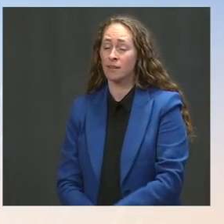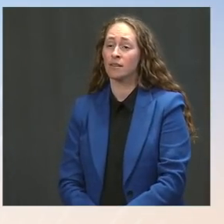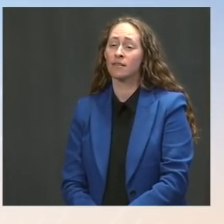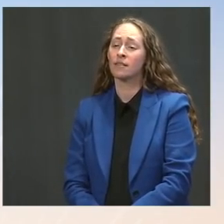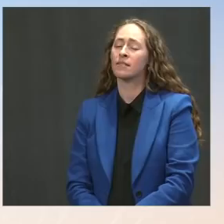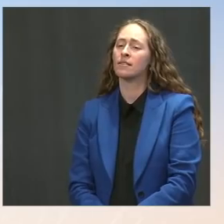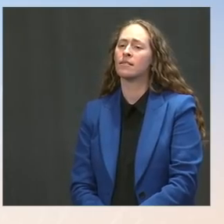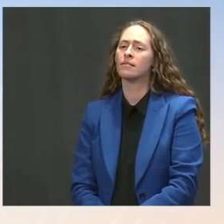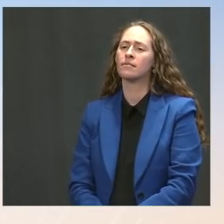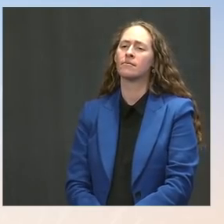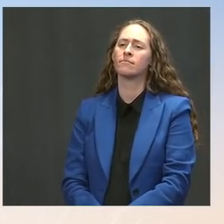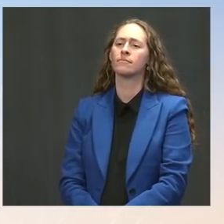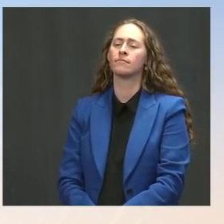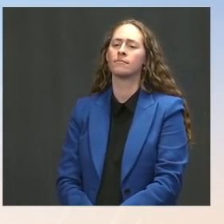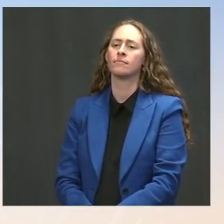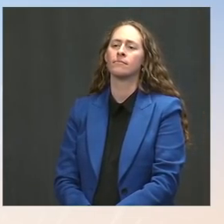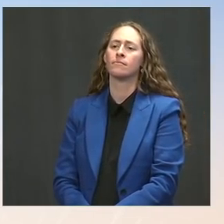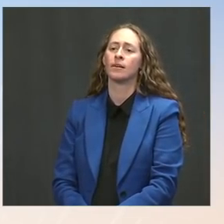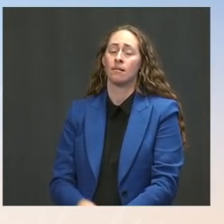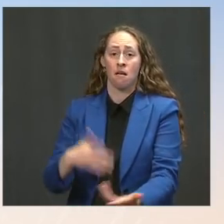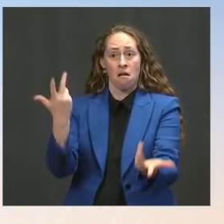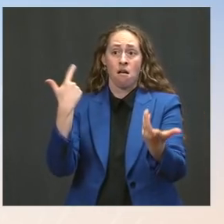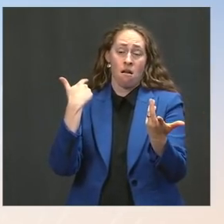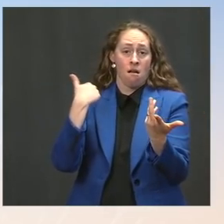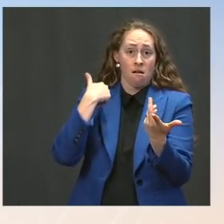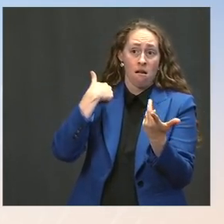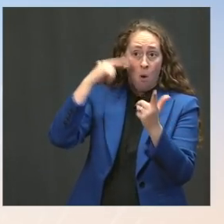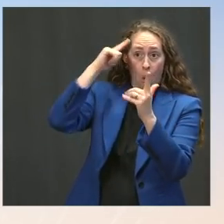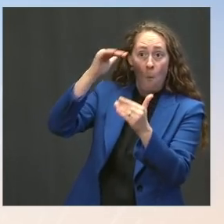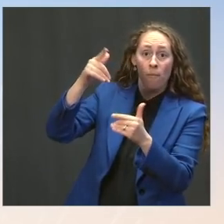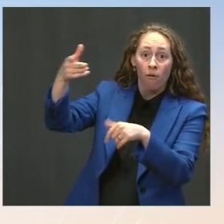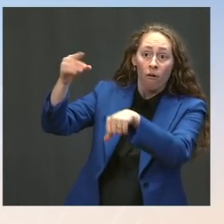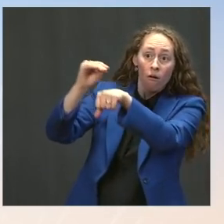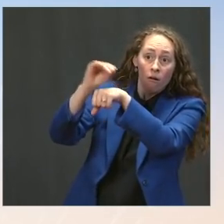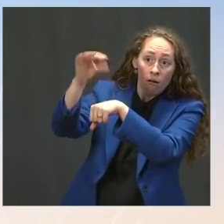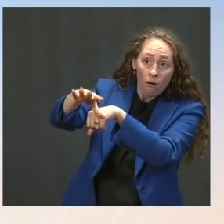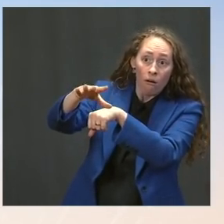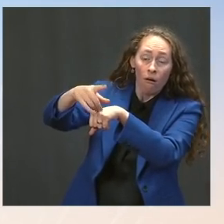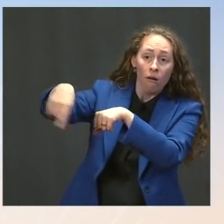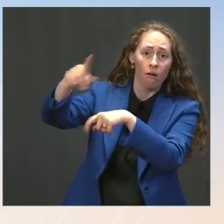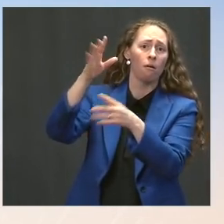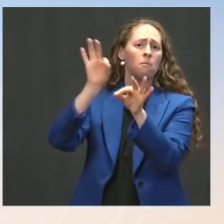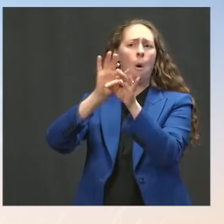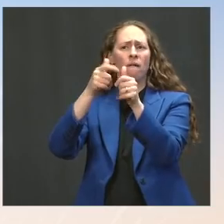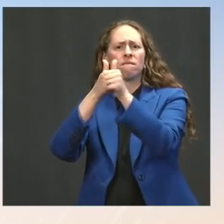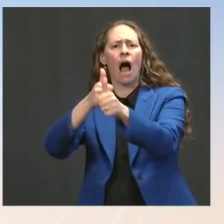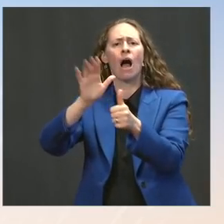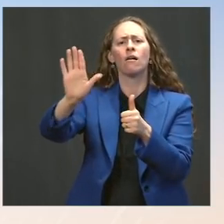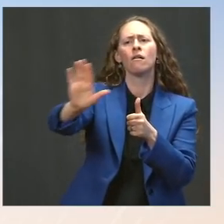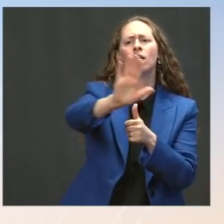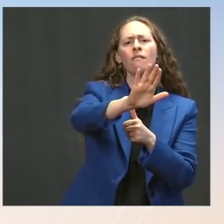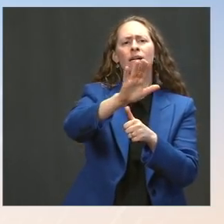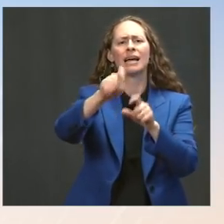there are going to be localities that have higher vac- -- higher rates of outbreaks that they may make additional recommendations.